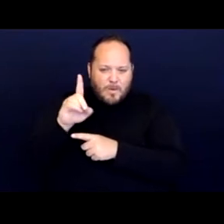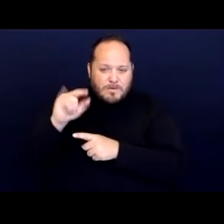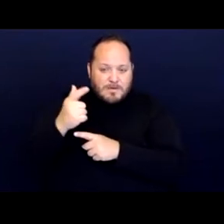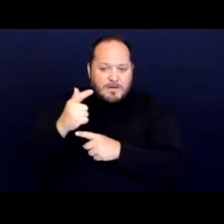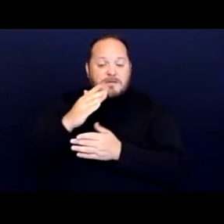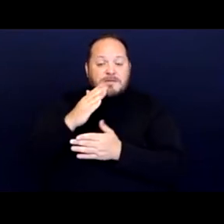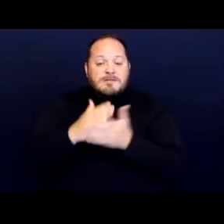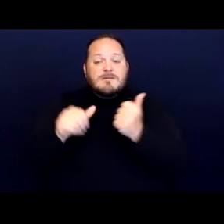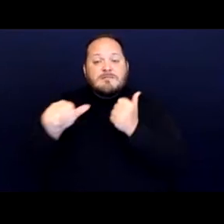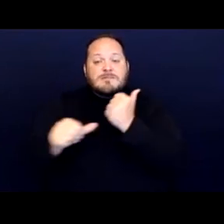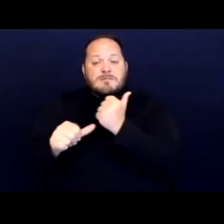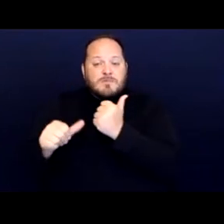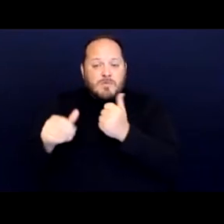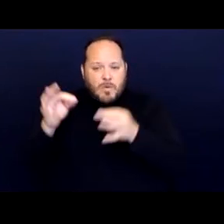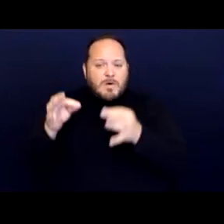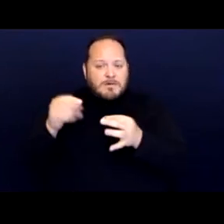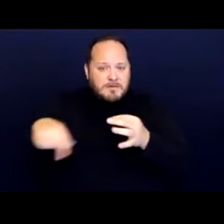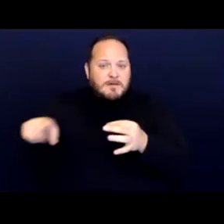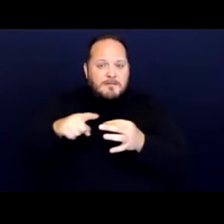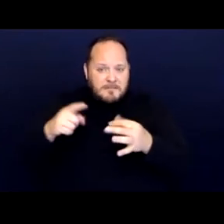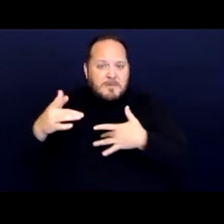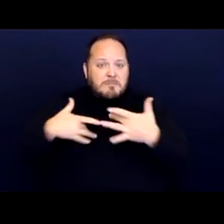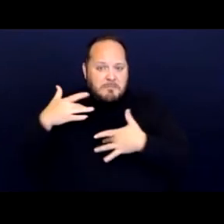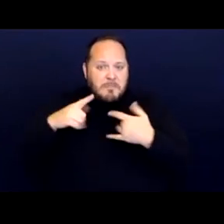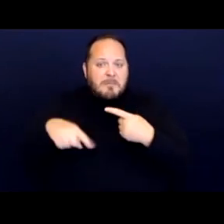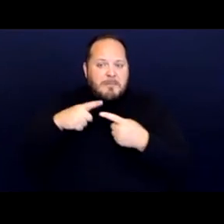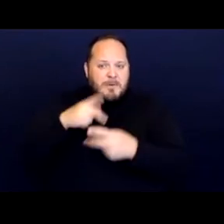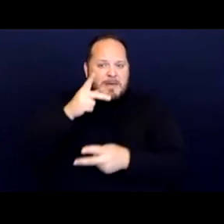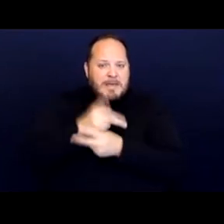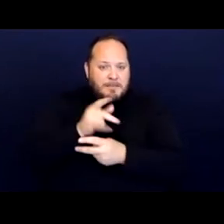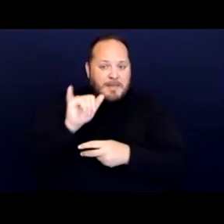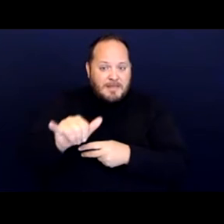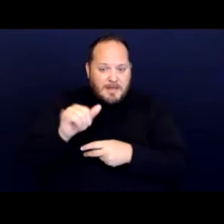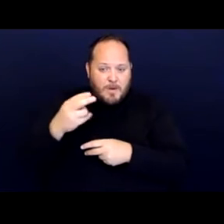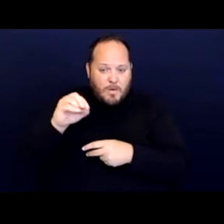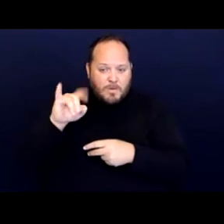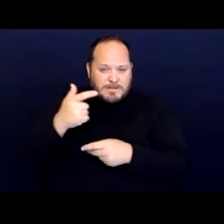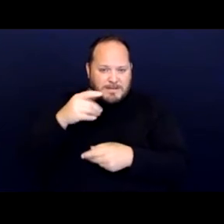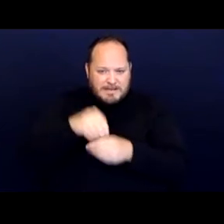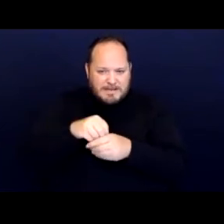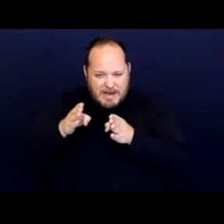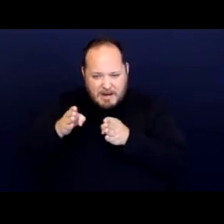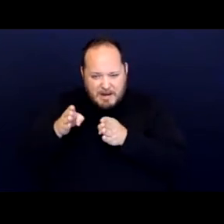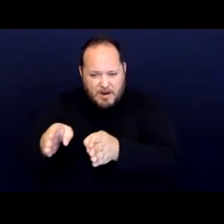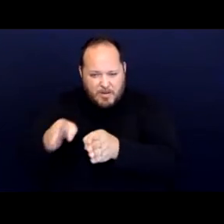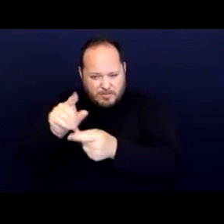about keeping the holding within as narrow bounds as possible. And so the holding provides